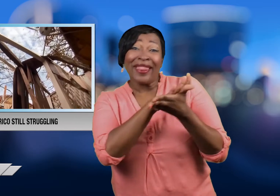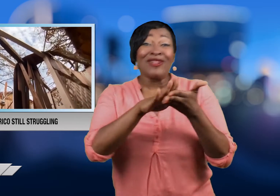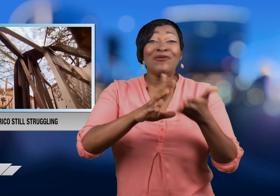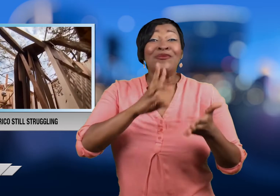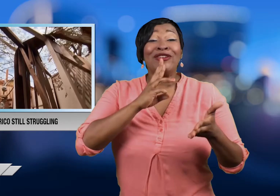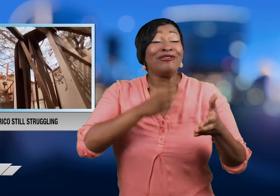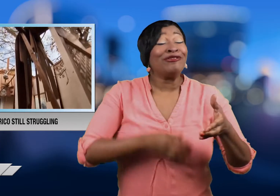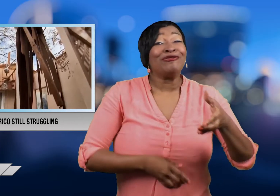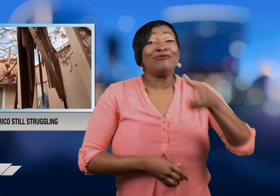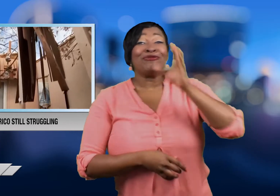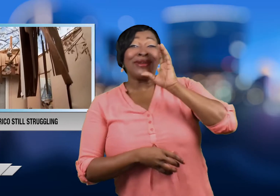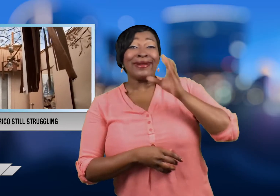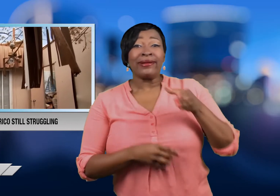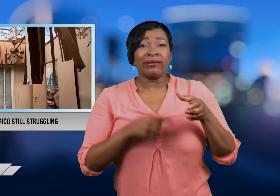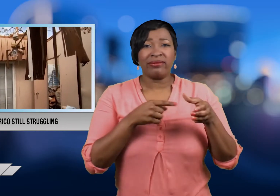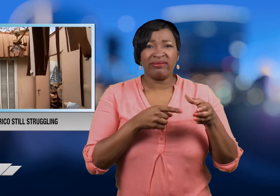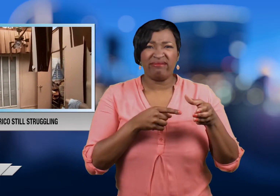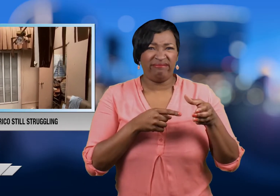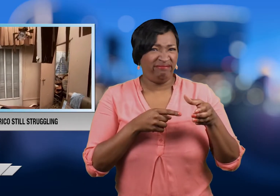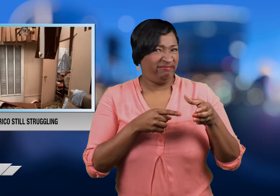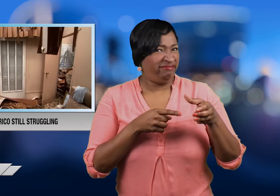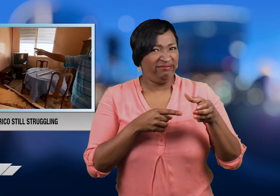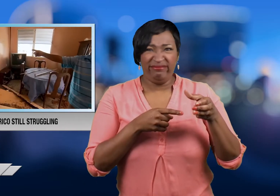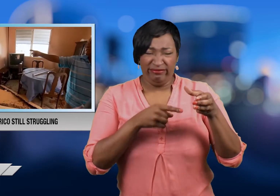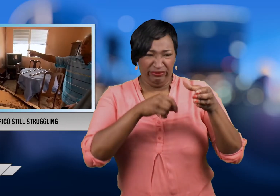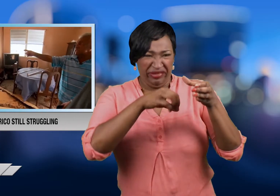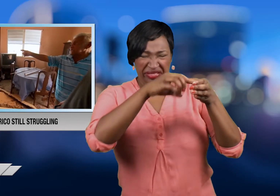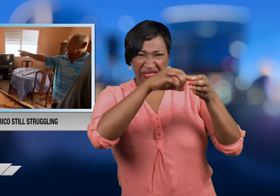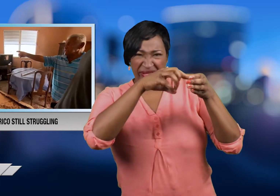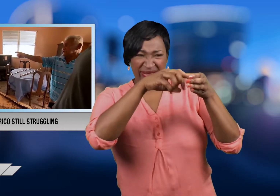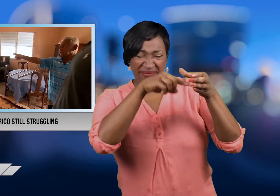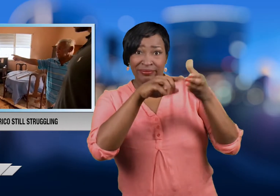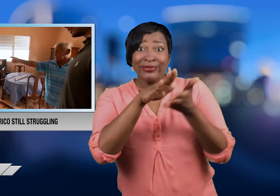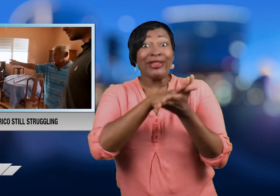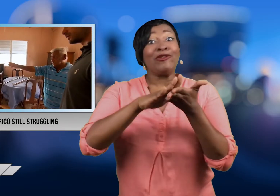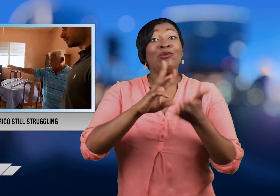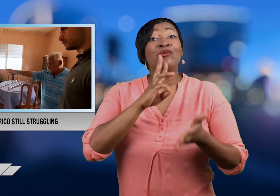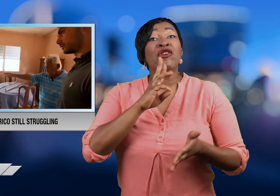and contaminated. People cannot drink most of it. Only 45